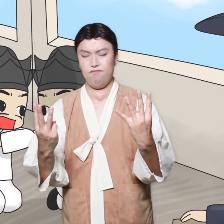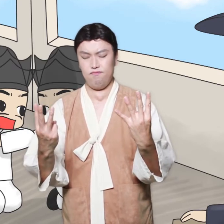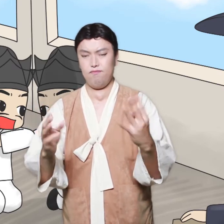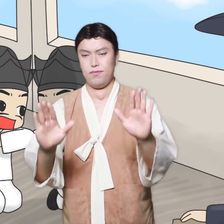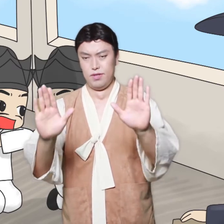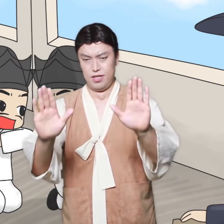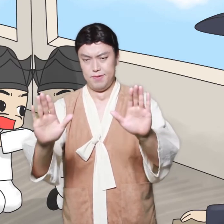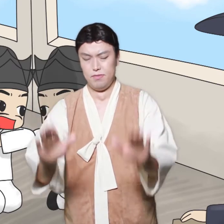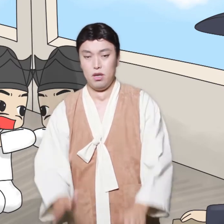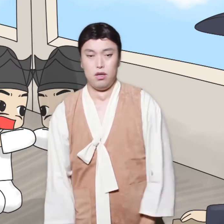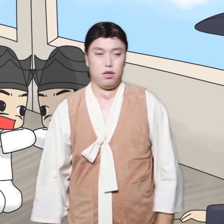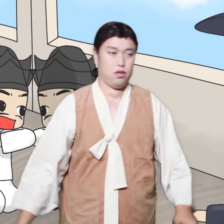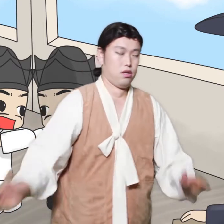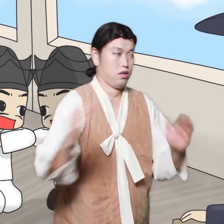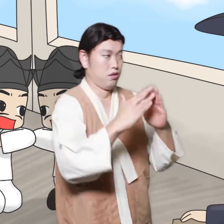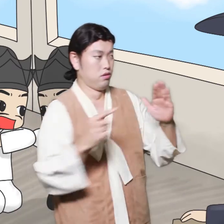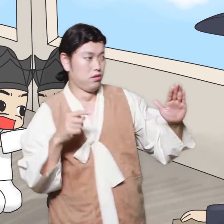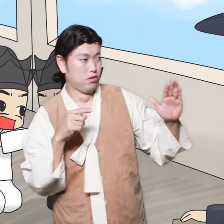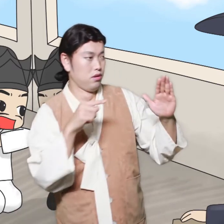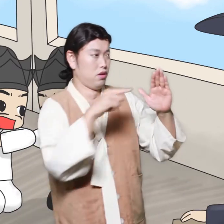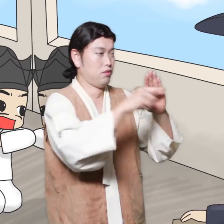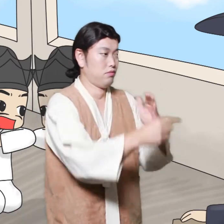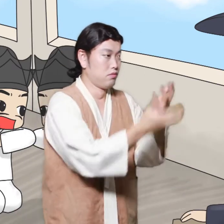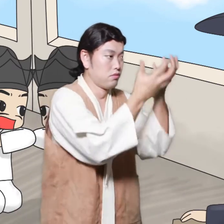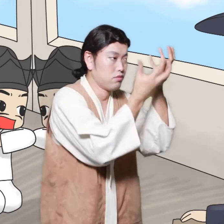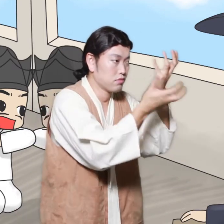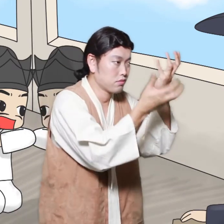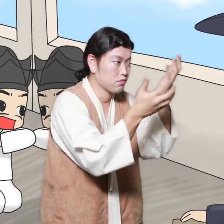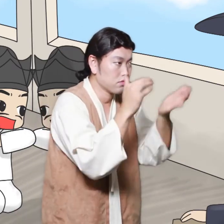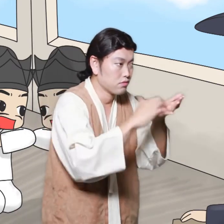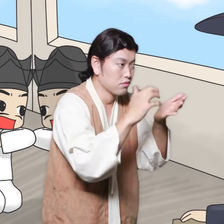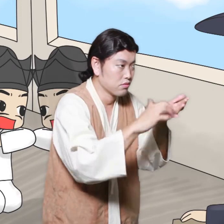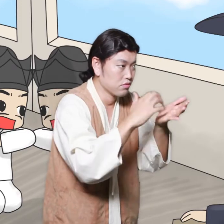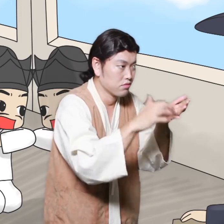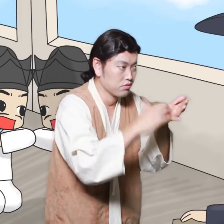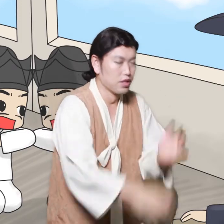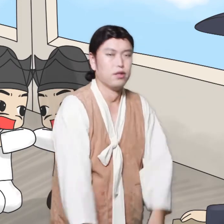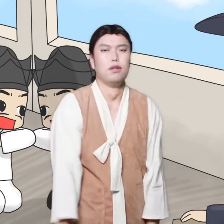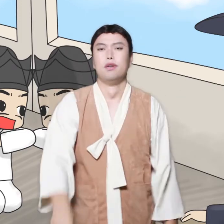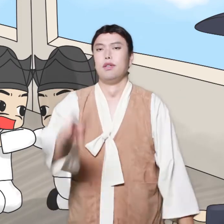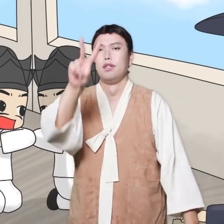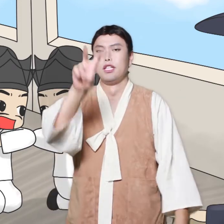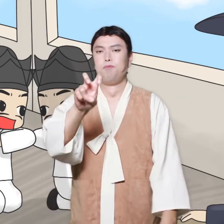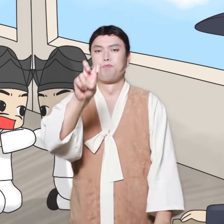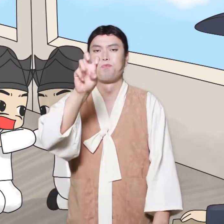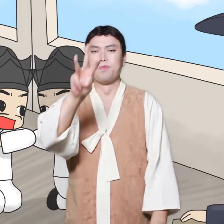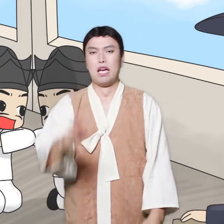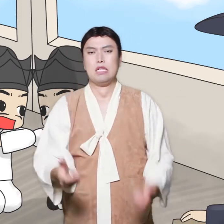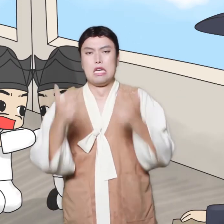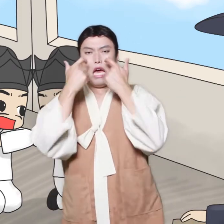So 23 are sure.